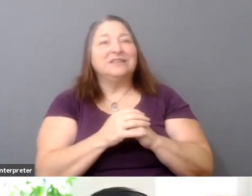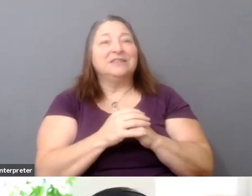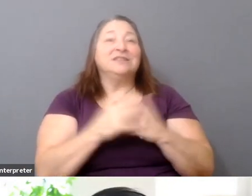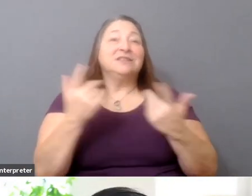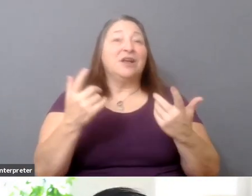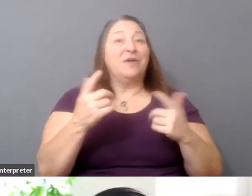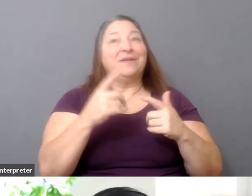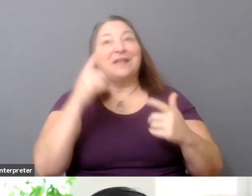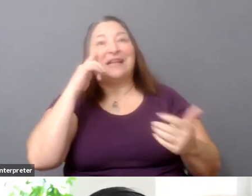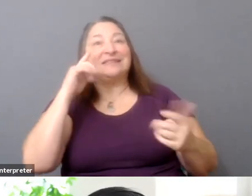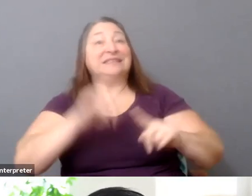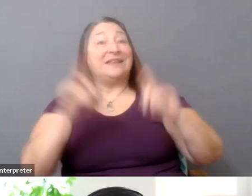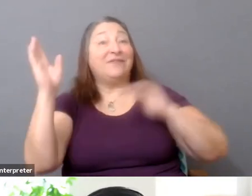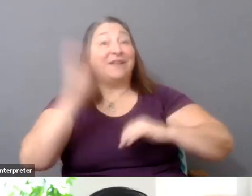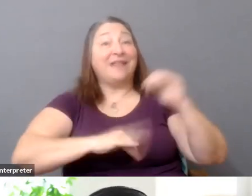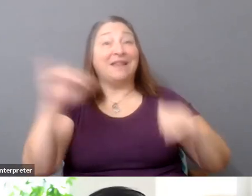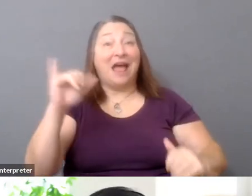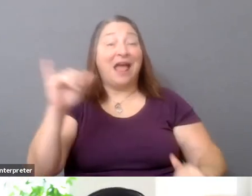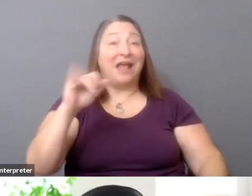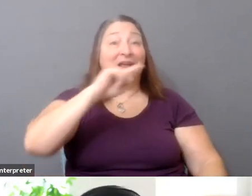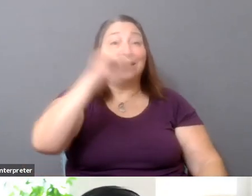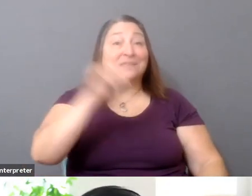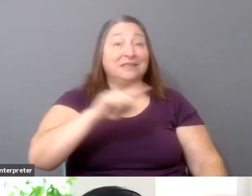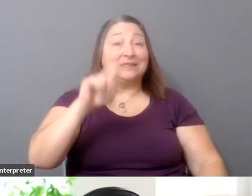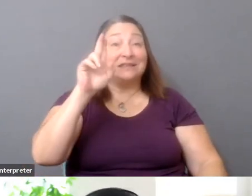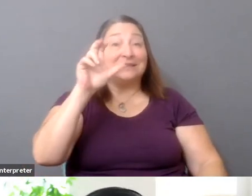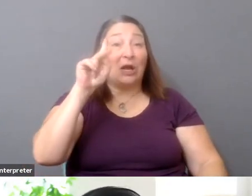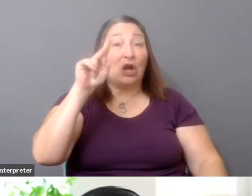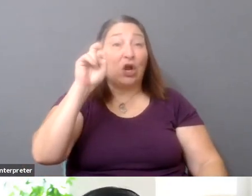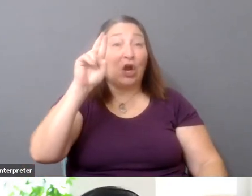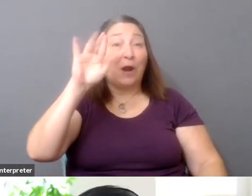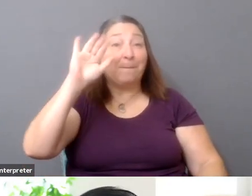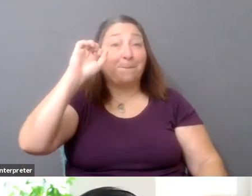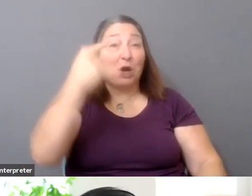or other folks who have basically super votes, so they can never really get outvoted.